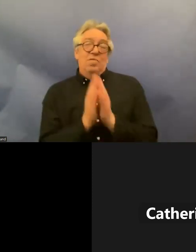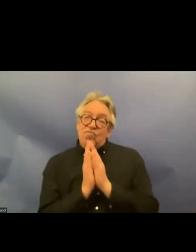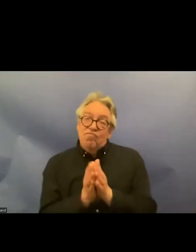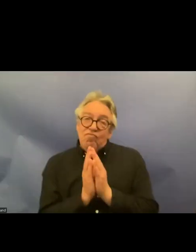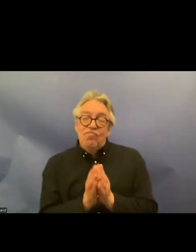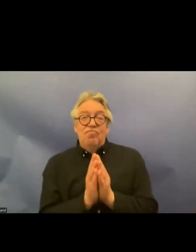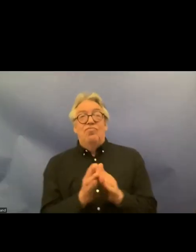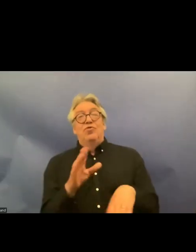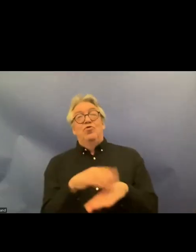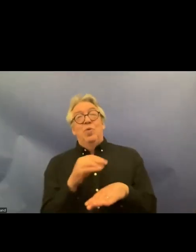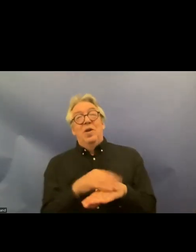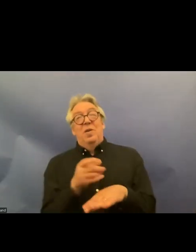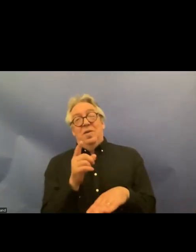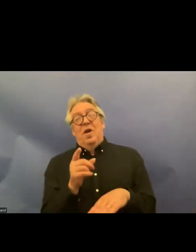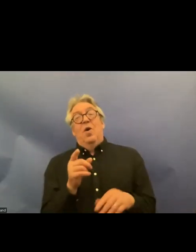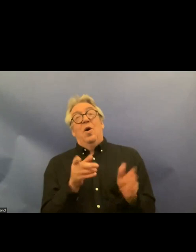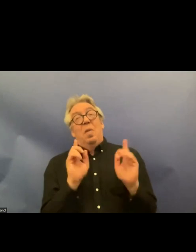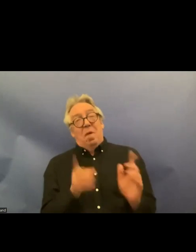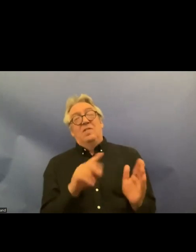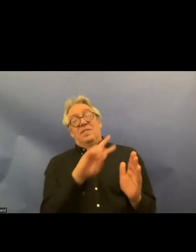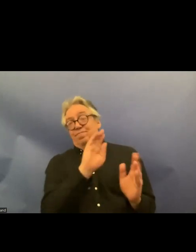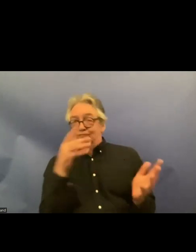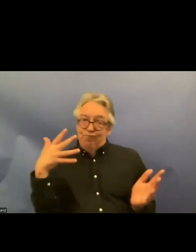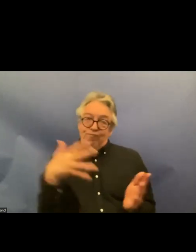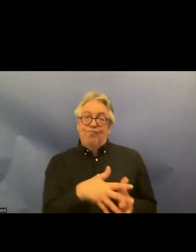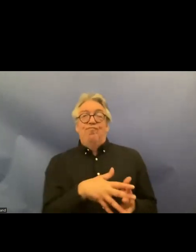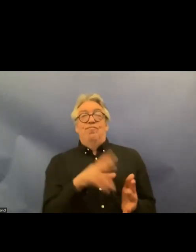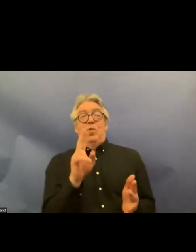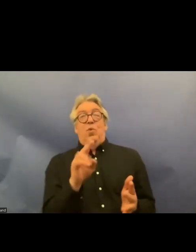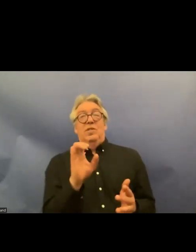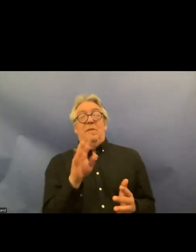Sweden so the current position uh of the Swedish government is that we should